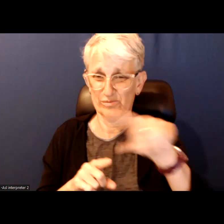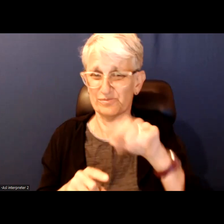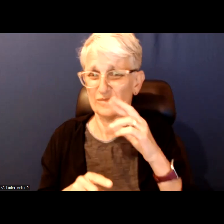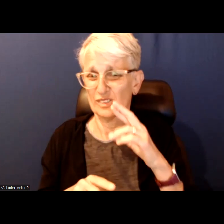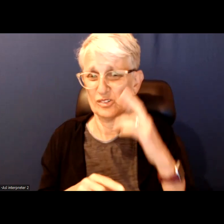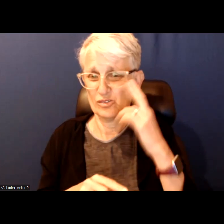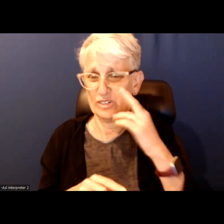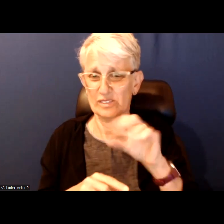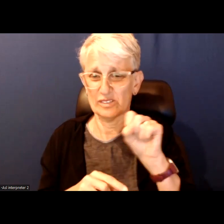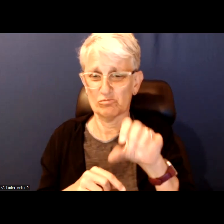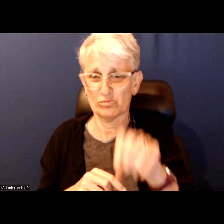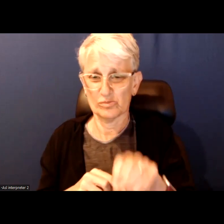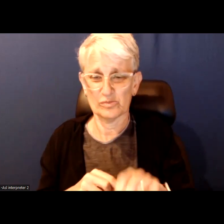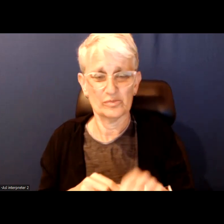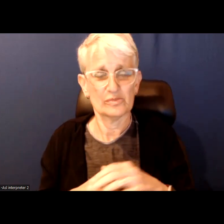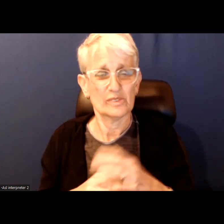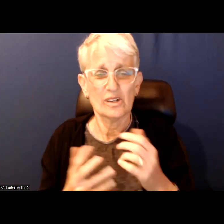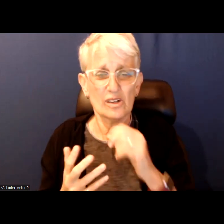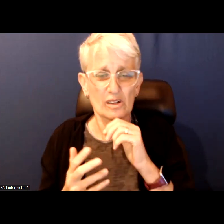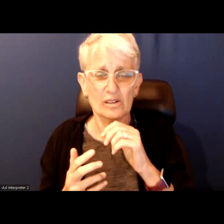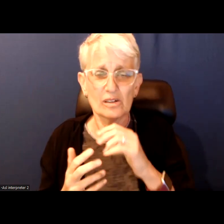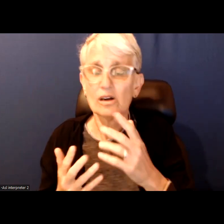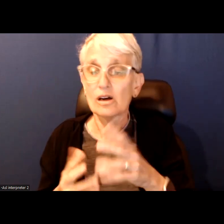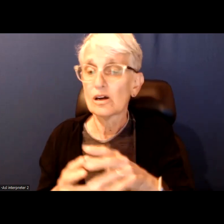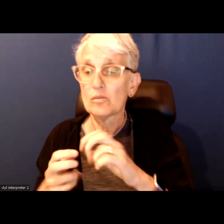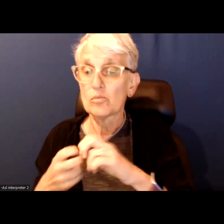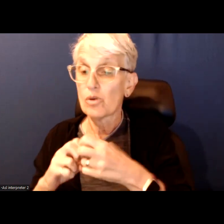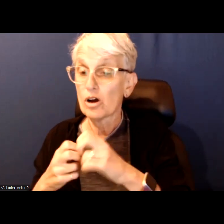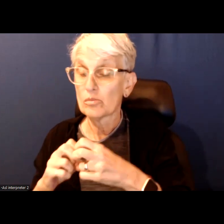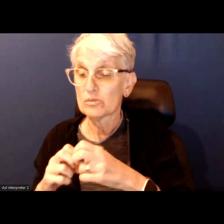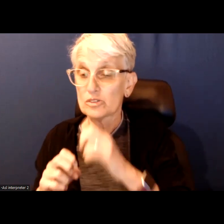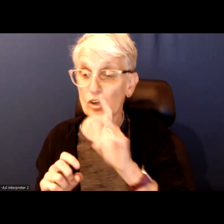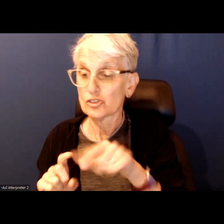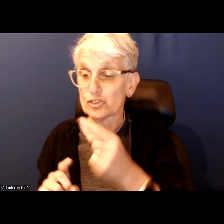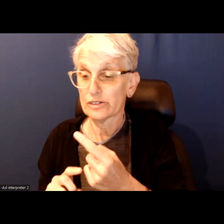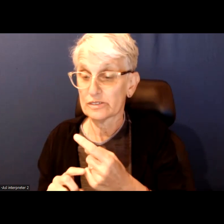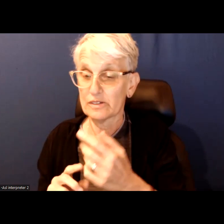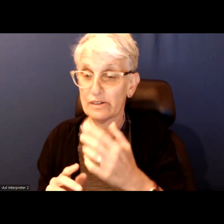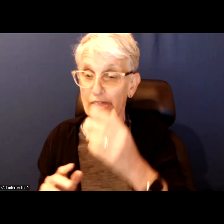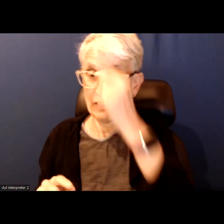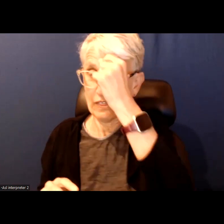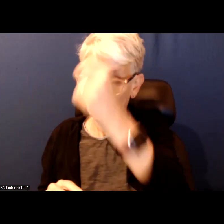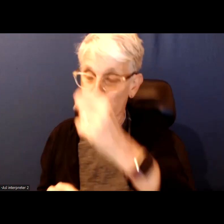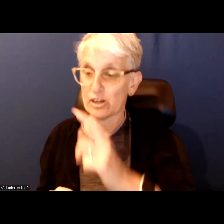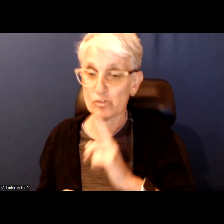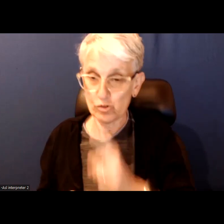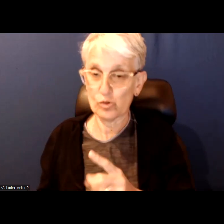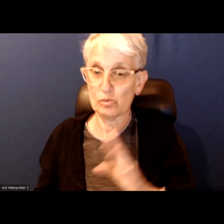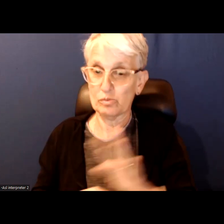You know, the problems that we are facing are more than just theoretical, right? They really impact people's everyday lives.